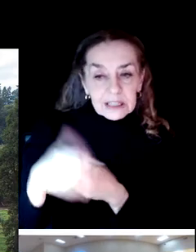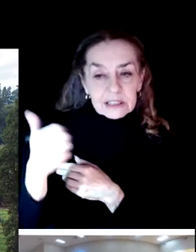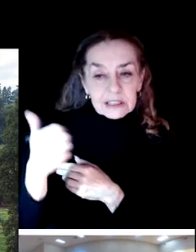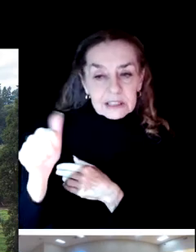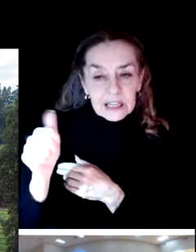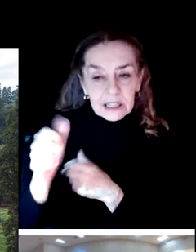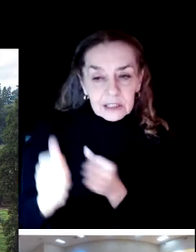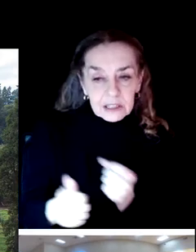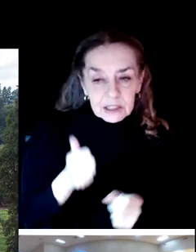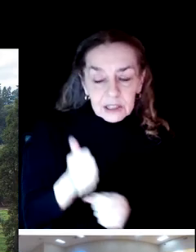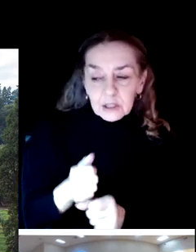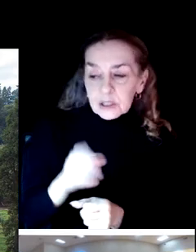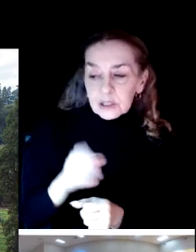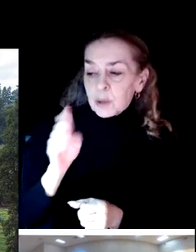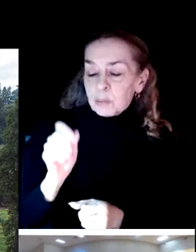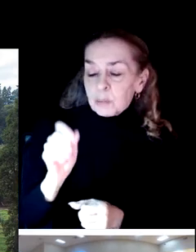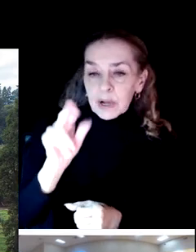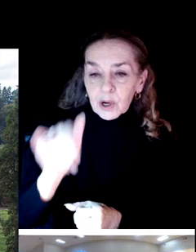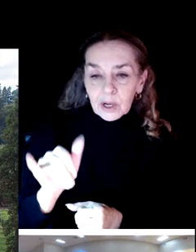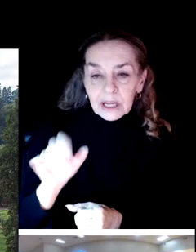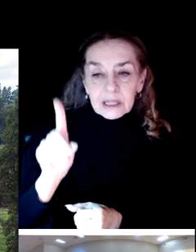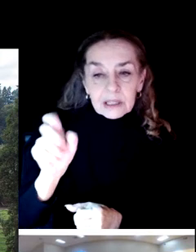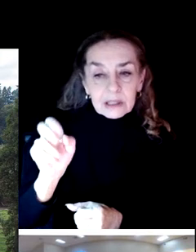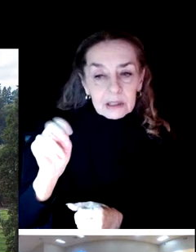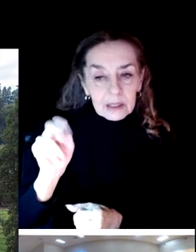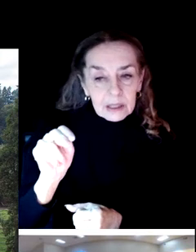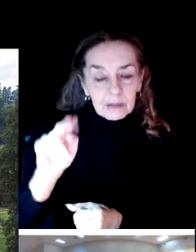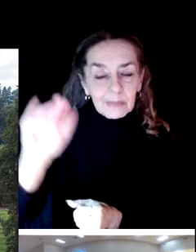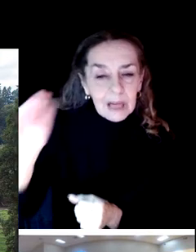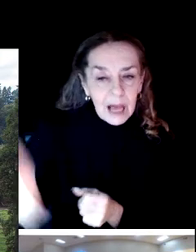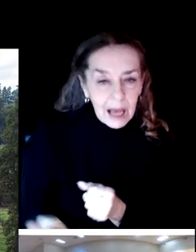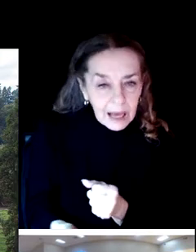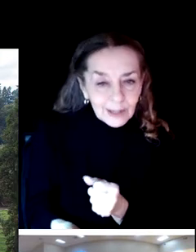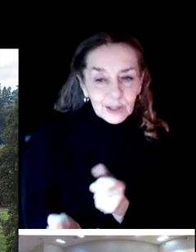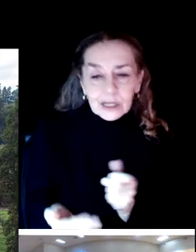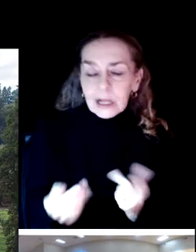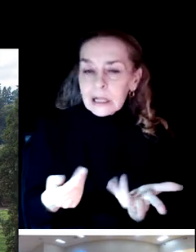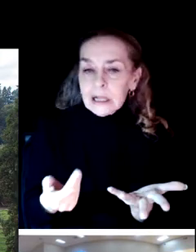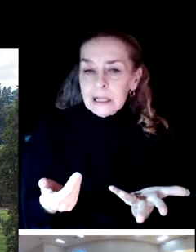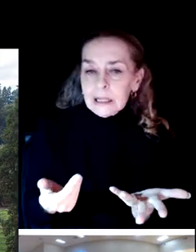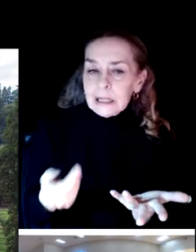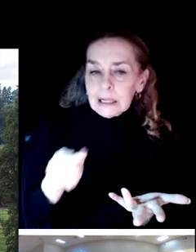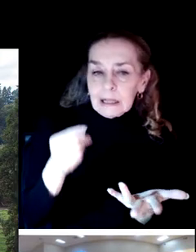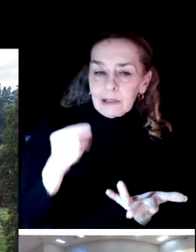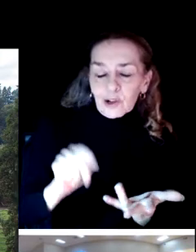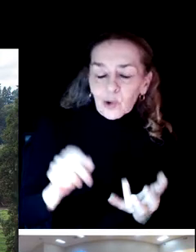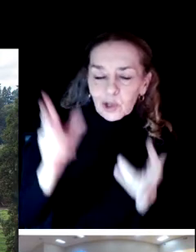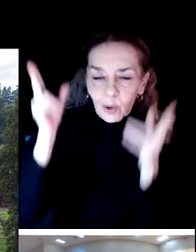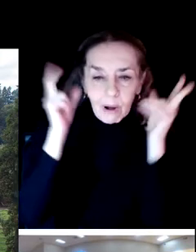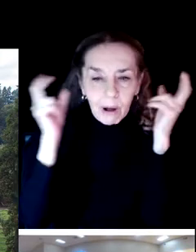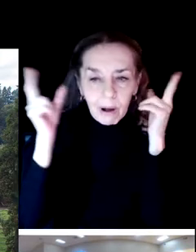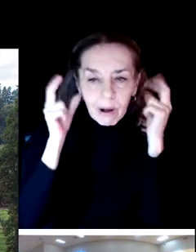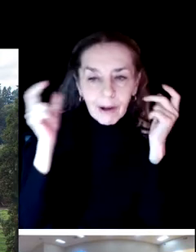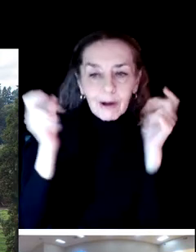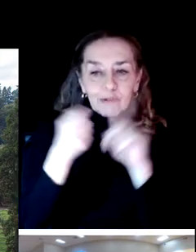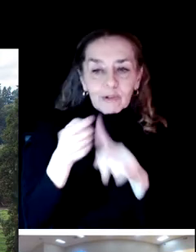It's consultants that we've hired and they are painstakingly going to get so much input from the board of directors from staff.